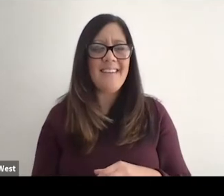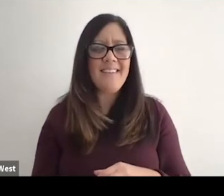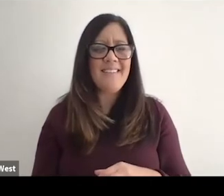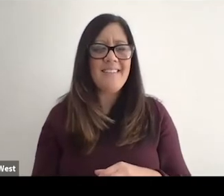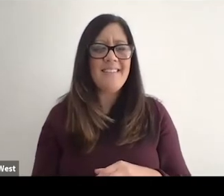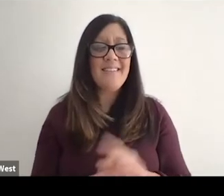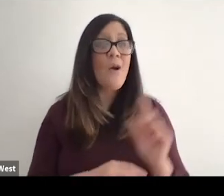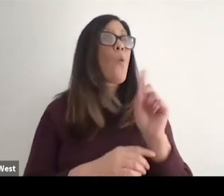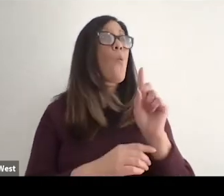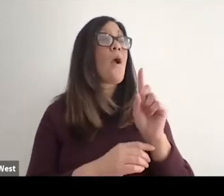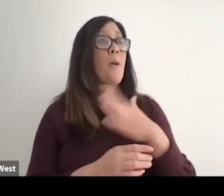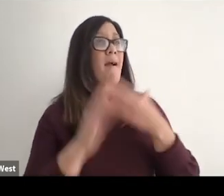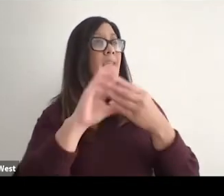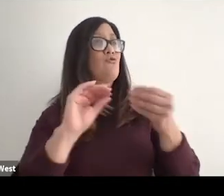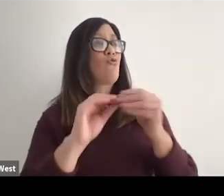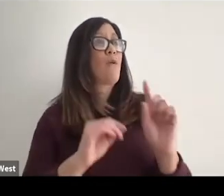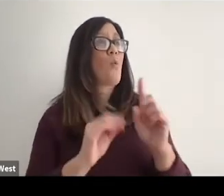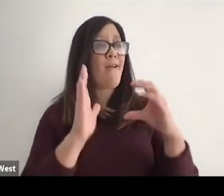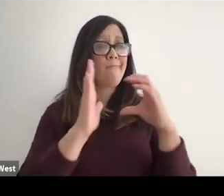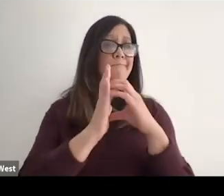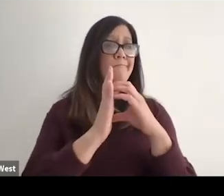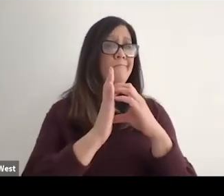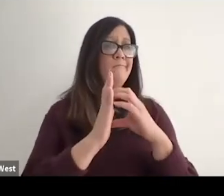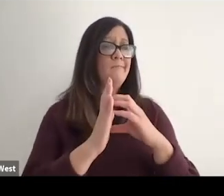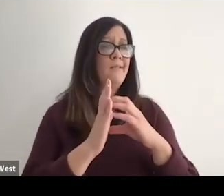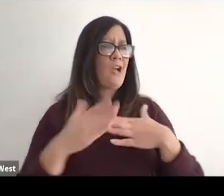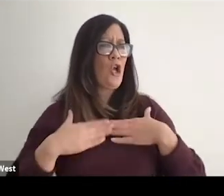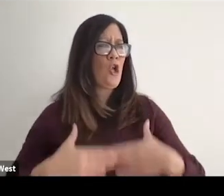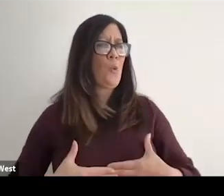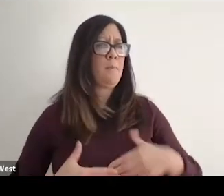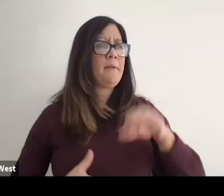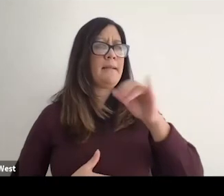Where do I wind up? I wound up on the human interest